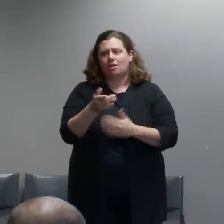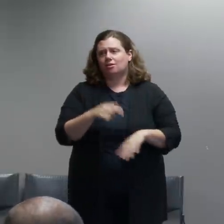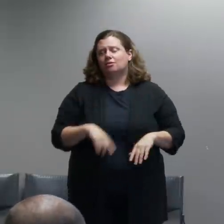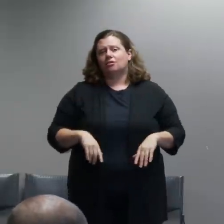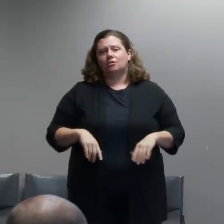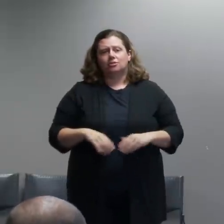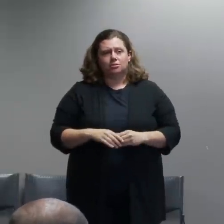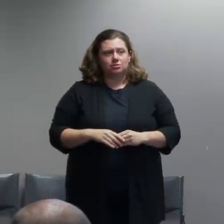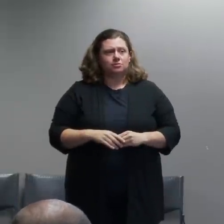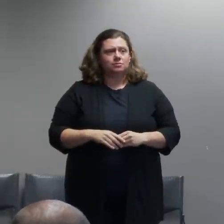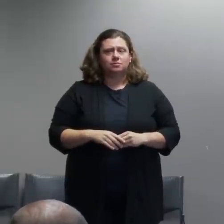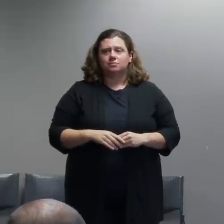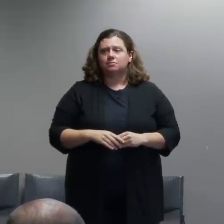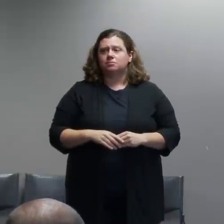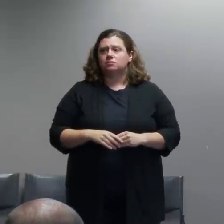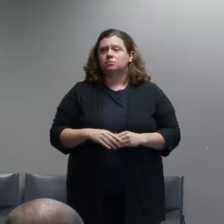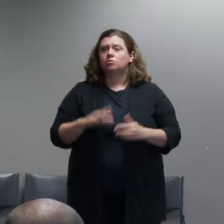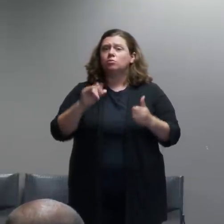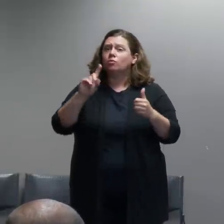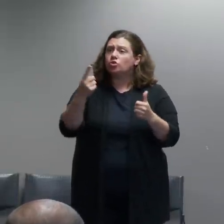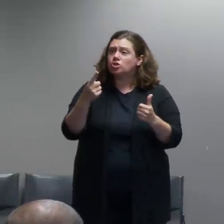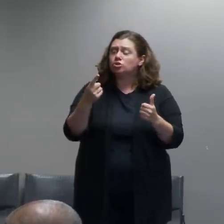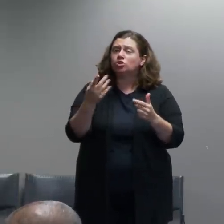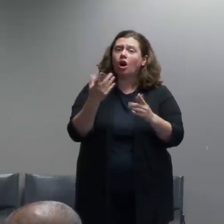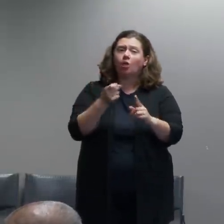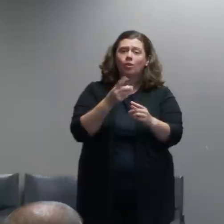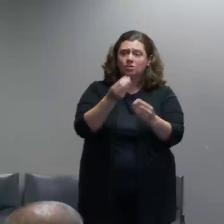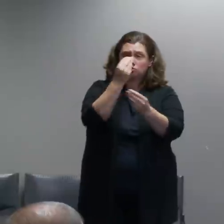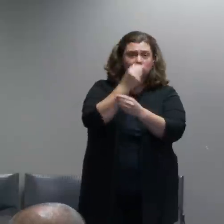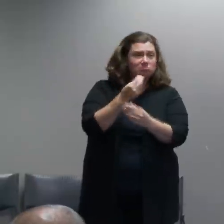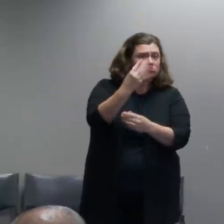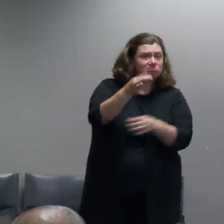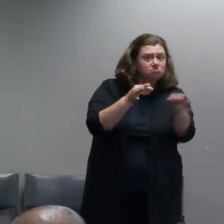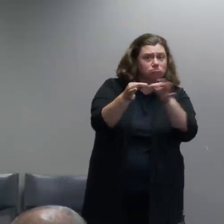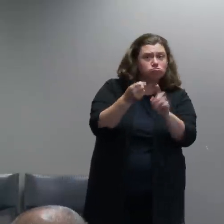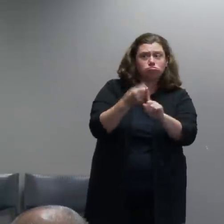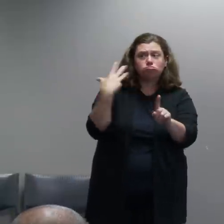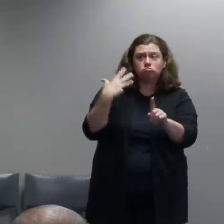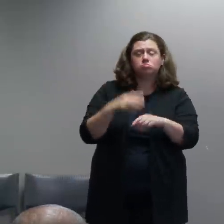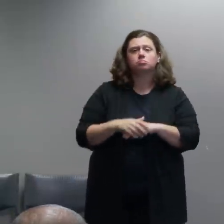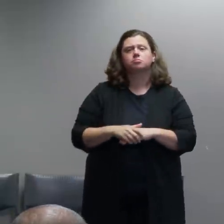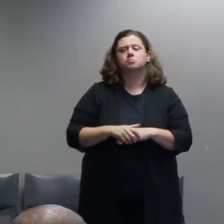But I want to start with a little bit of context. The level of violence and criminal